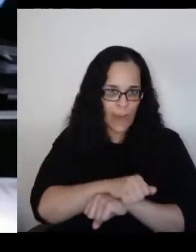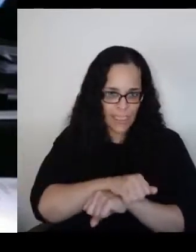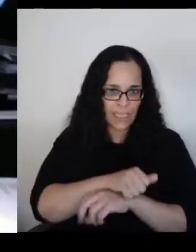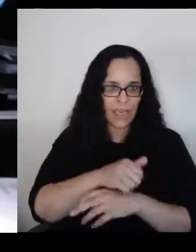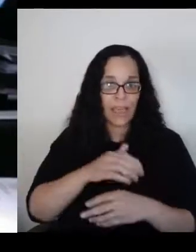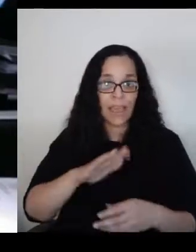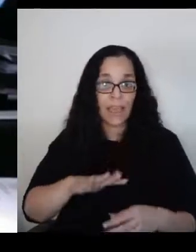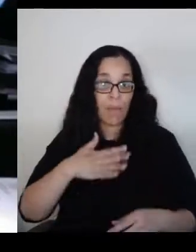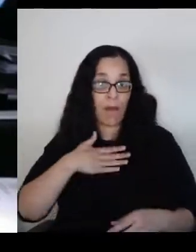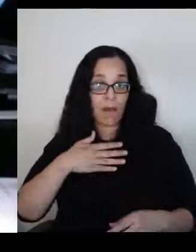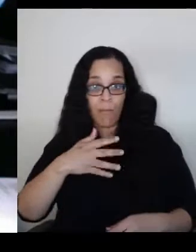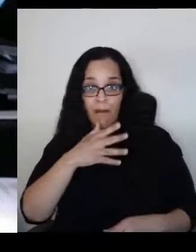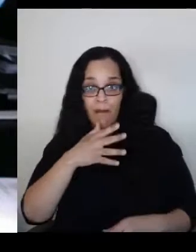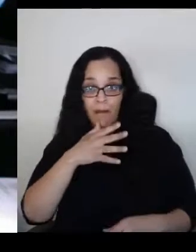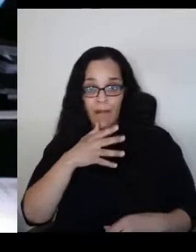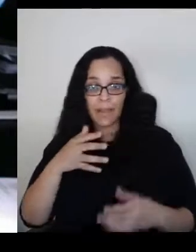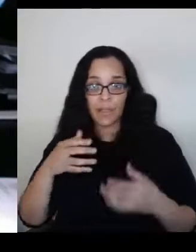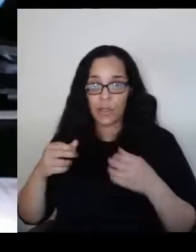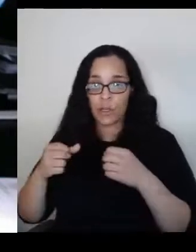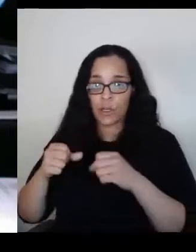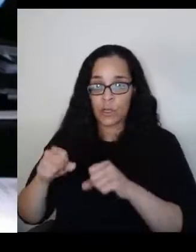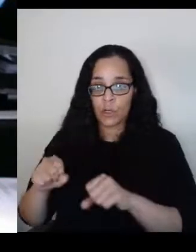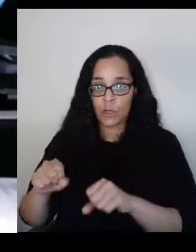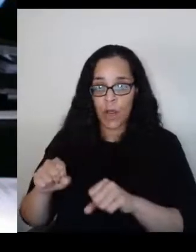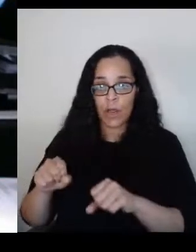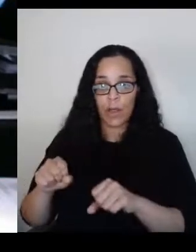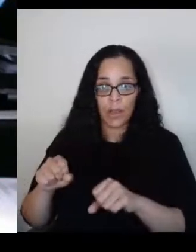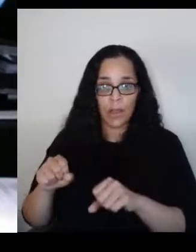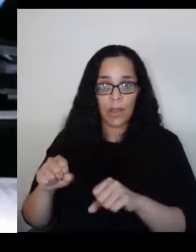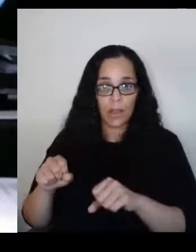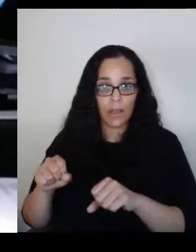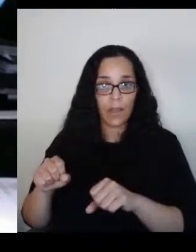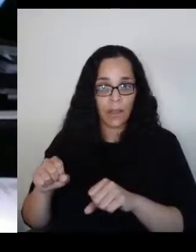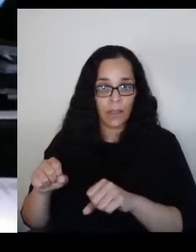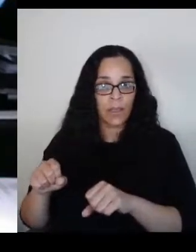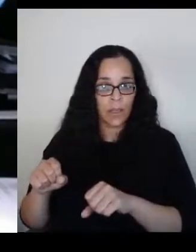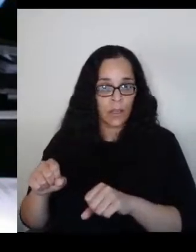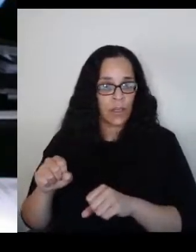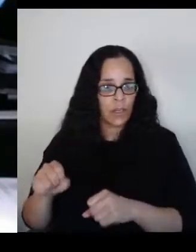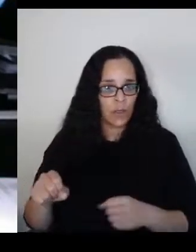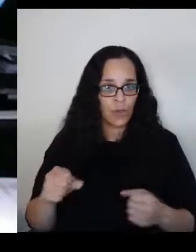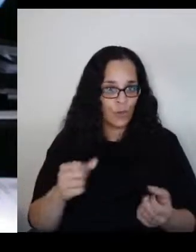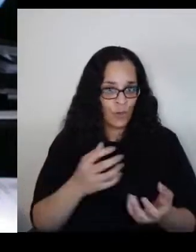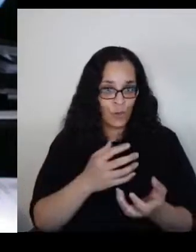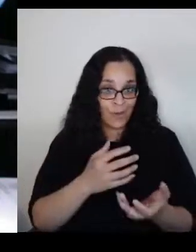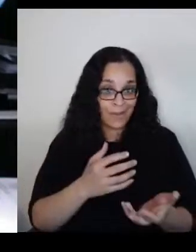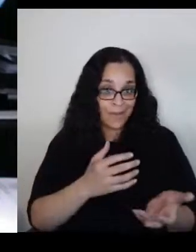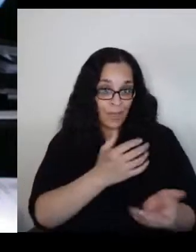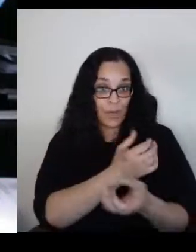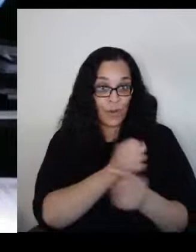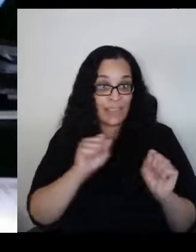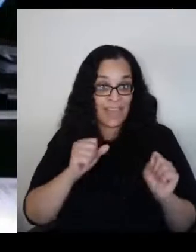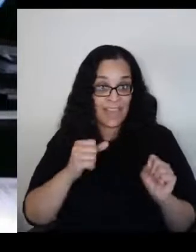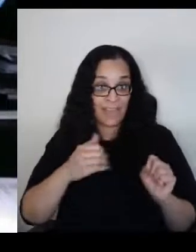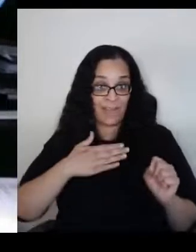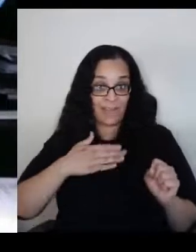to bring my sister and myself to safety and I had the opportunity